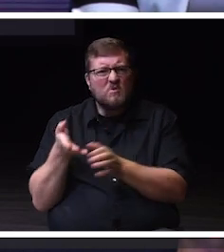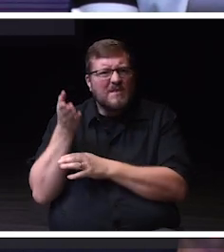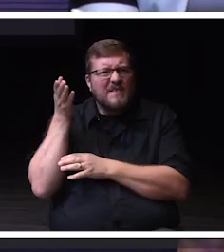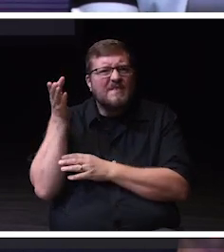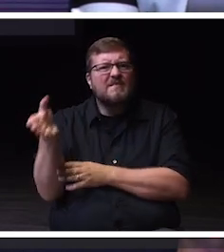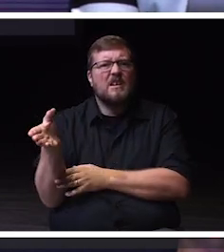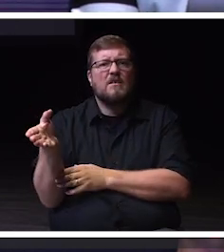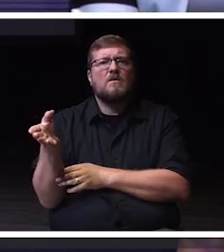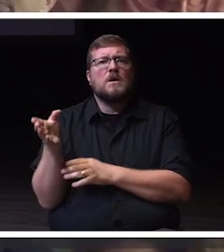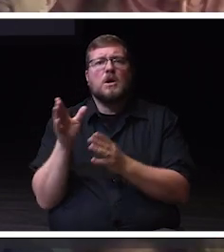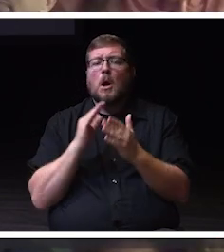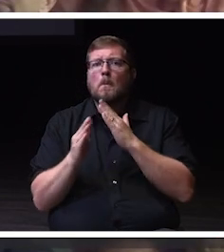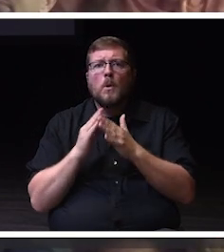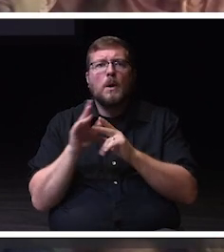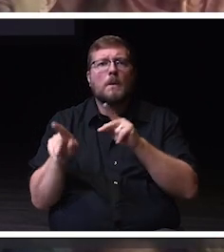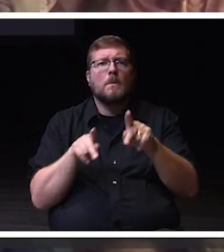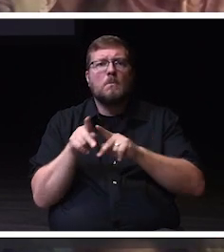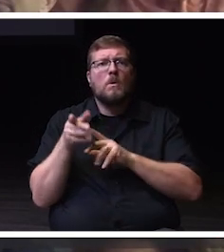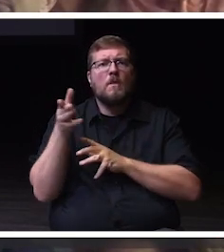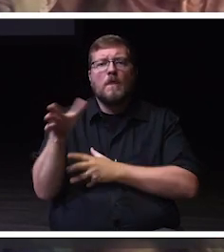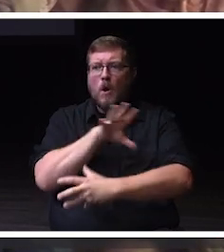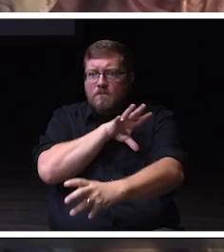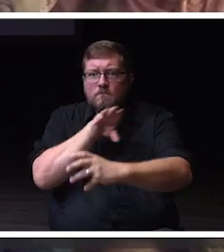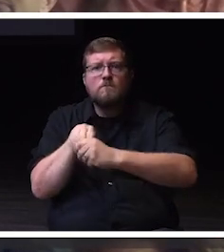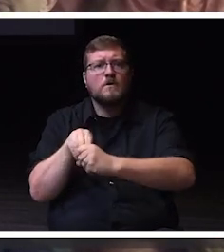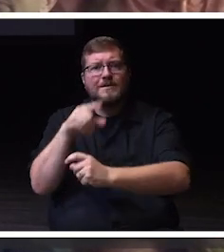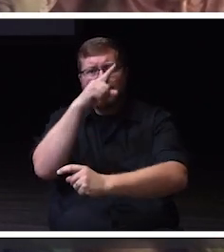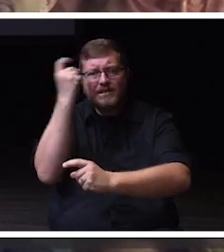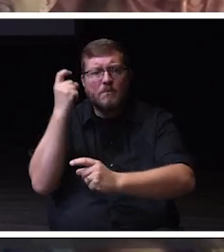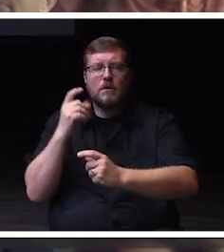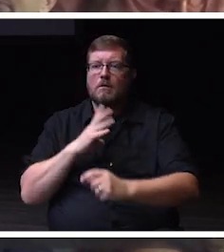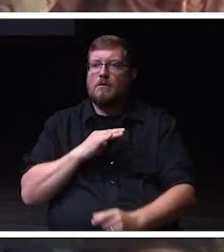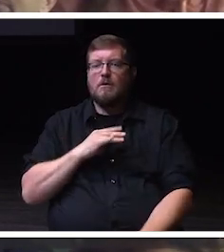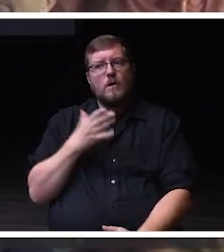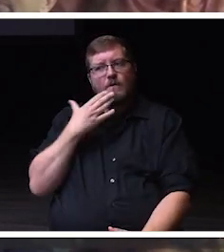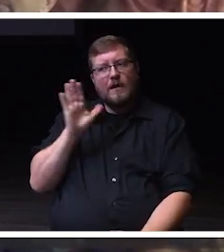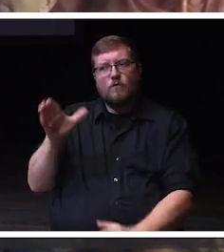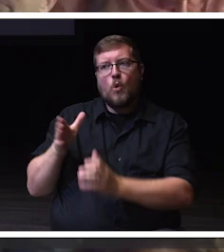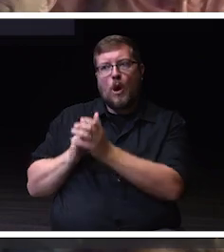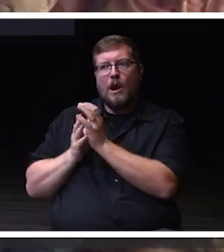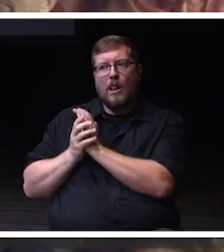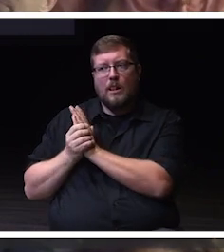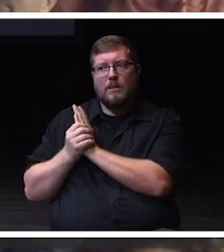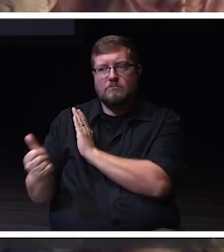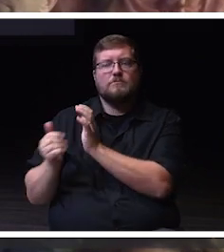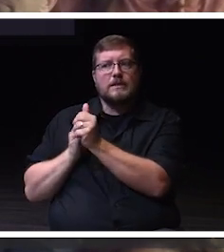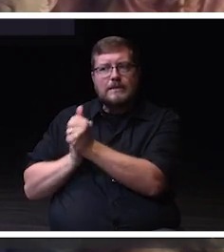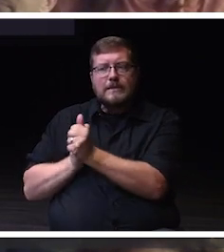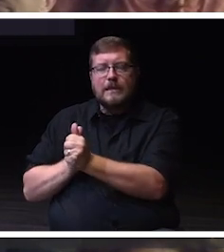members participating this summer. So thank you for your leadership and your faculty staff. Appreciate it.